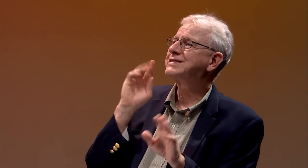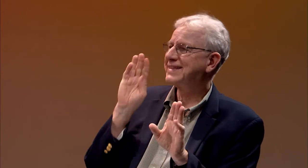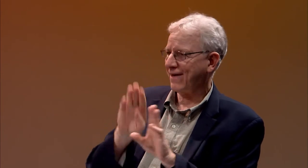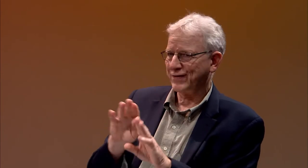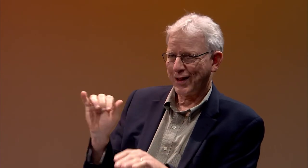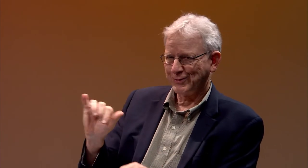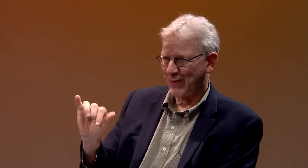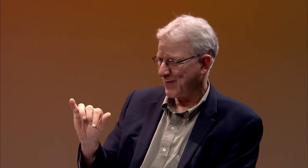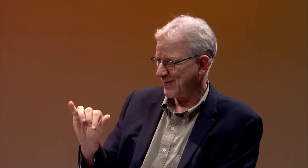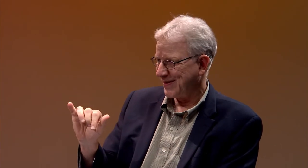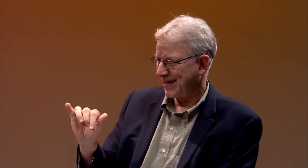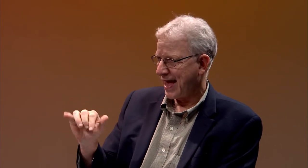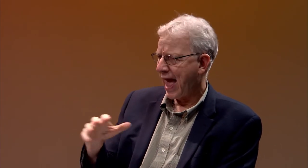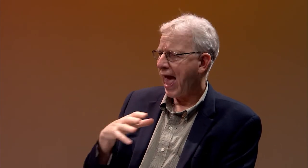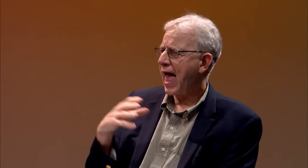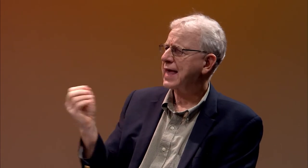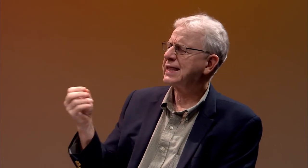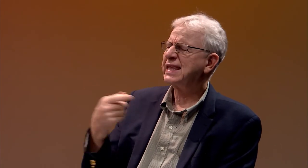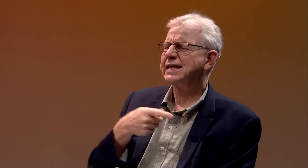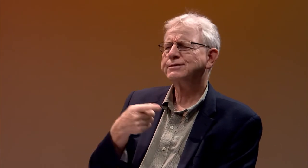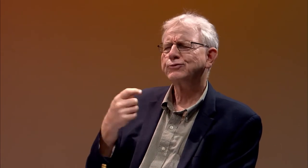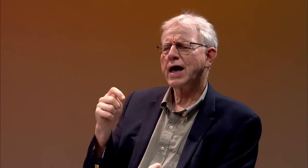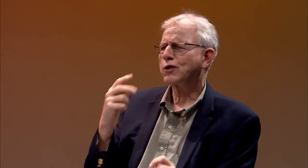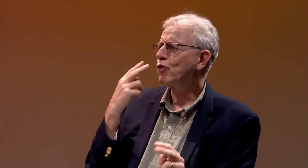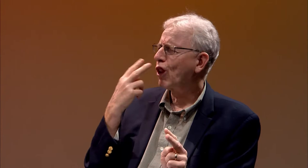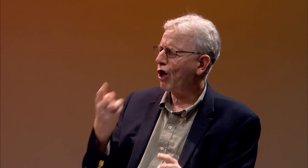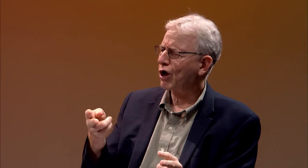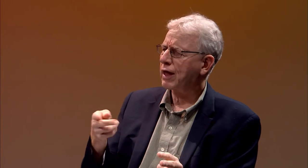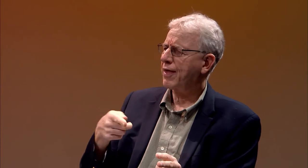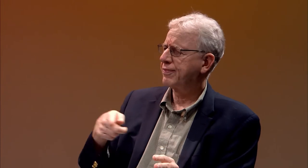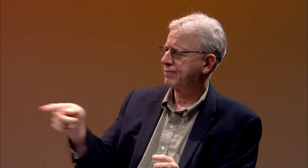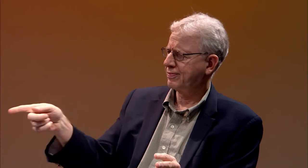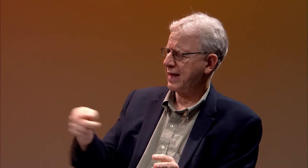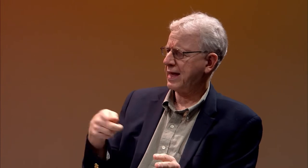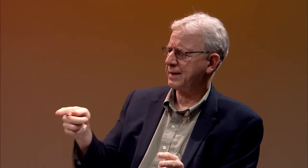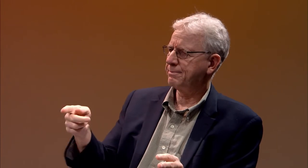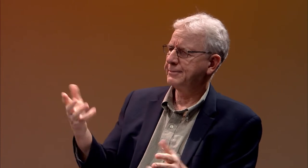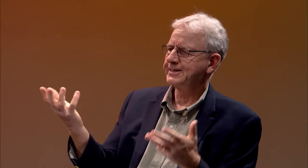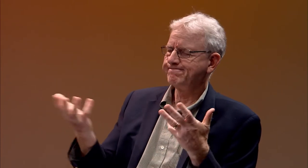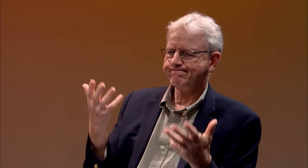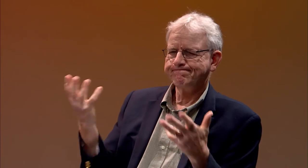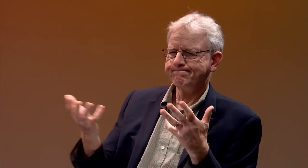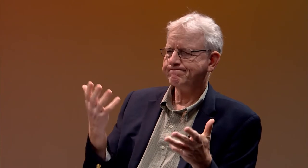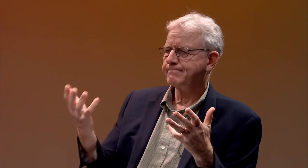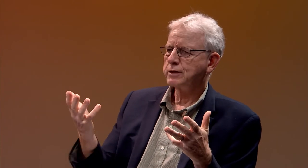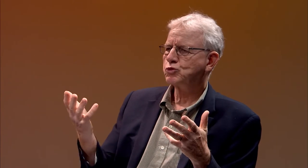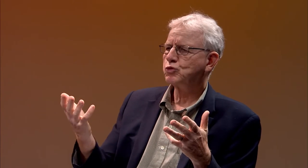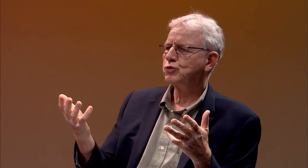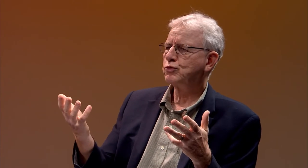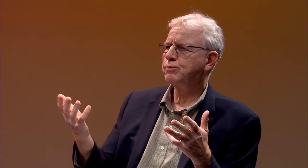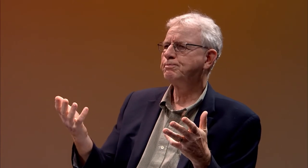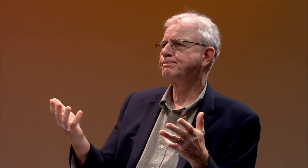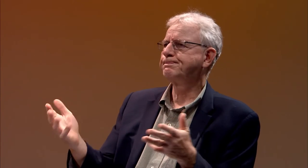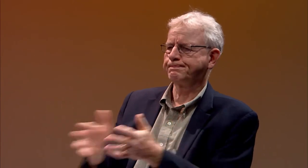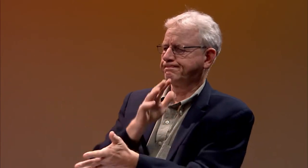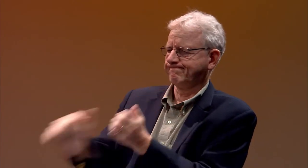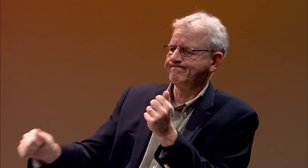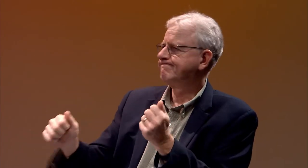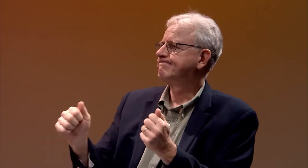and his mother was also deaf. After observing his wife and mother's situation,